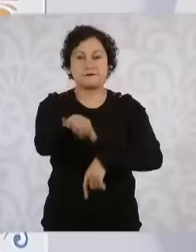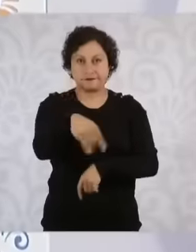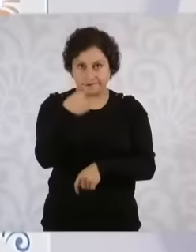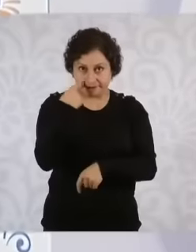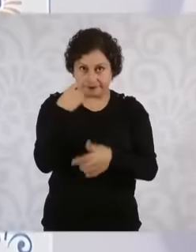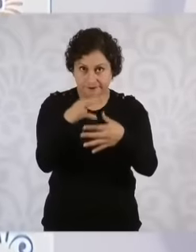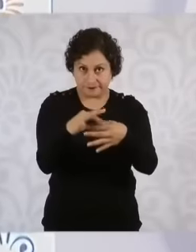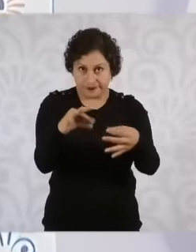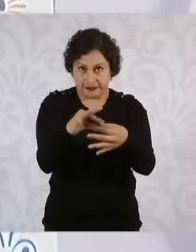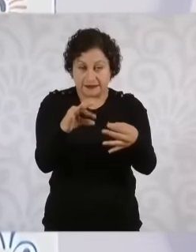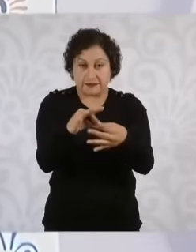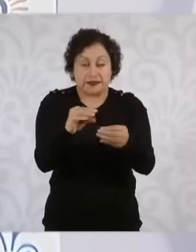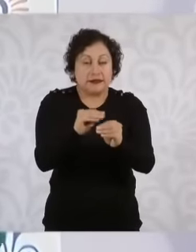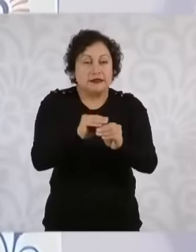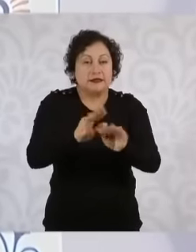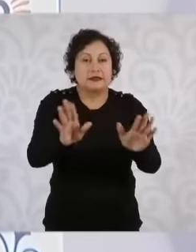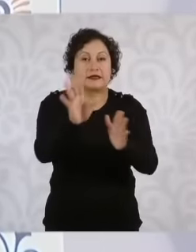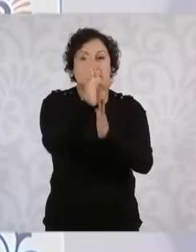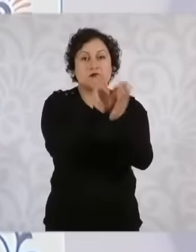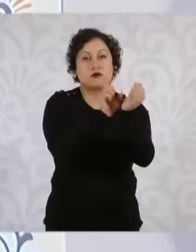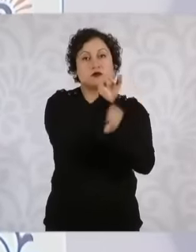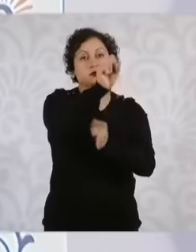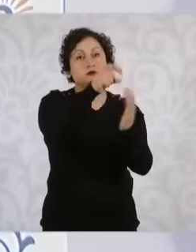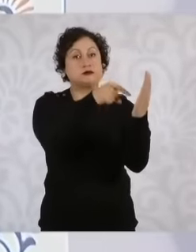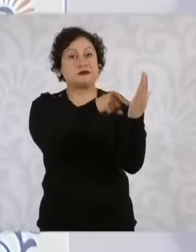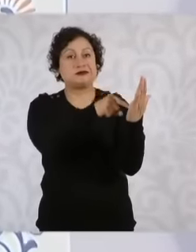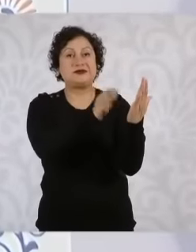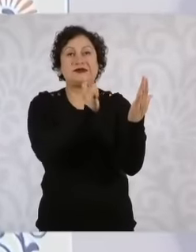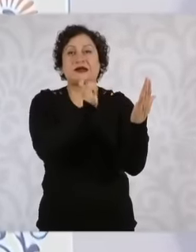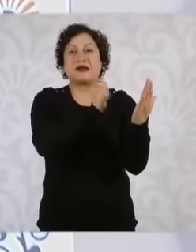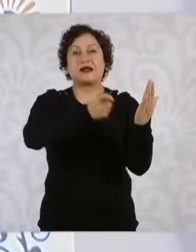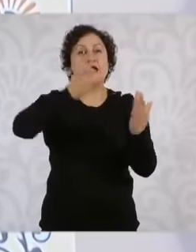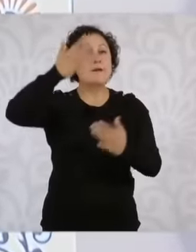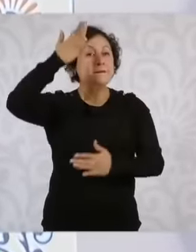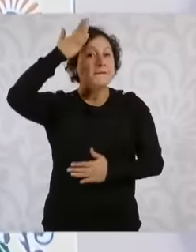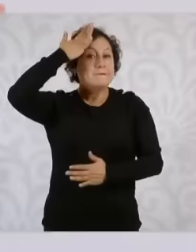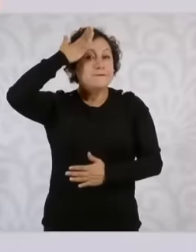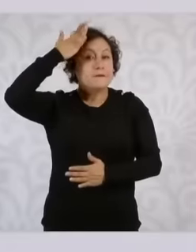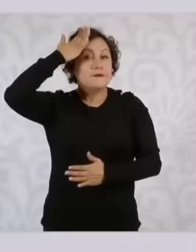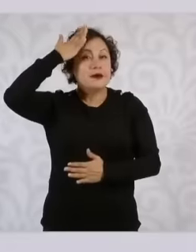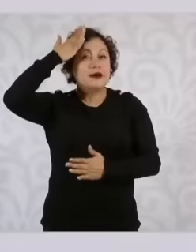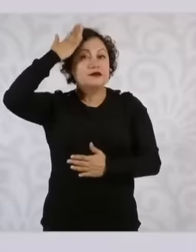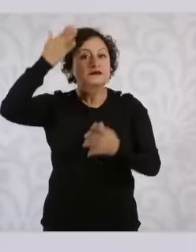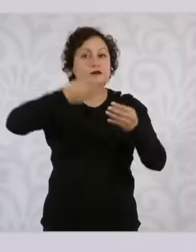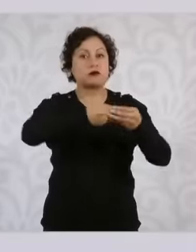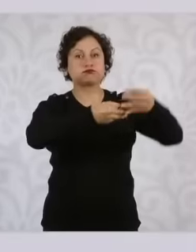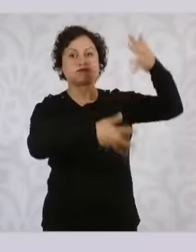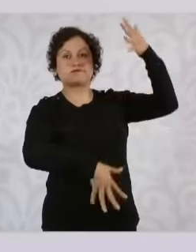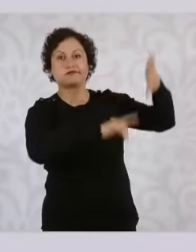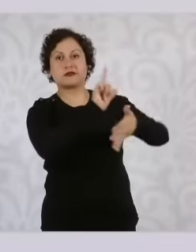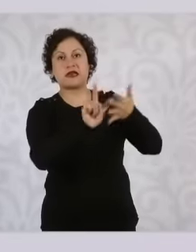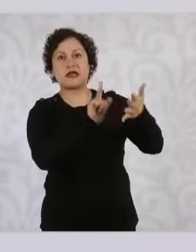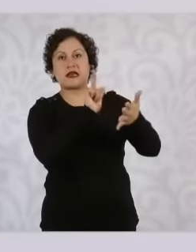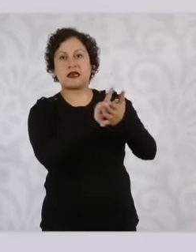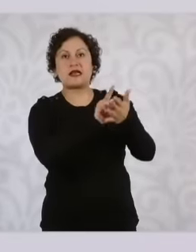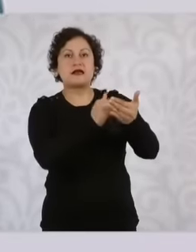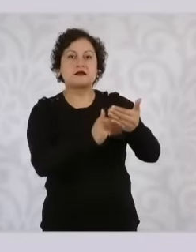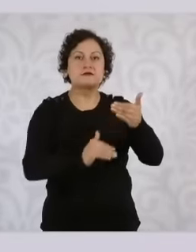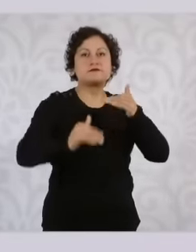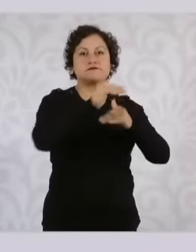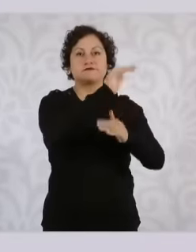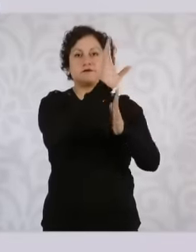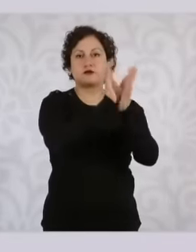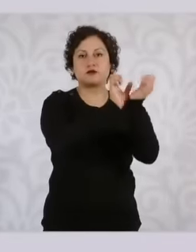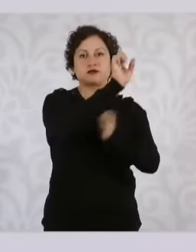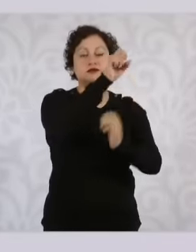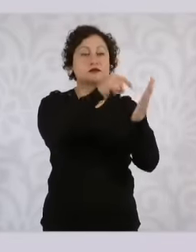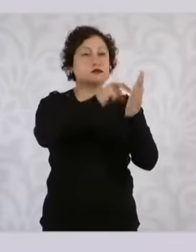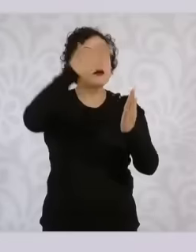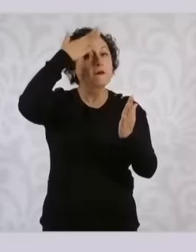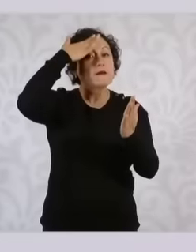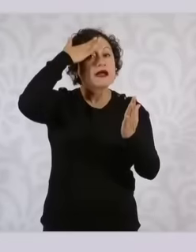maximum of all laws, from there all the secondary laws emerge